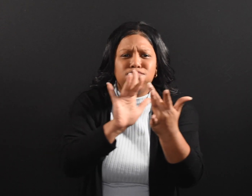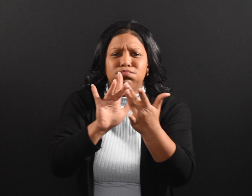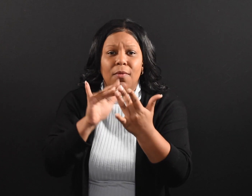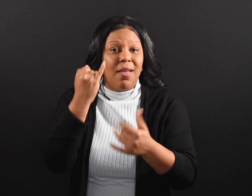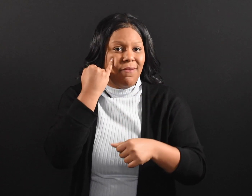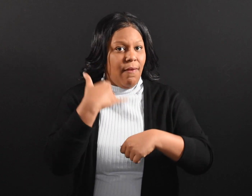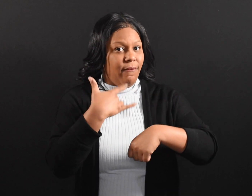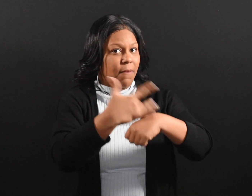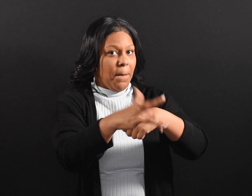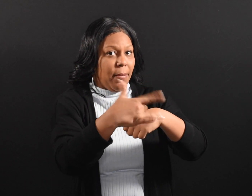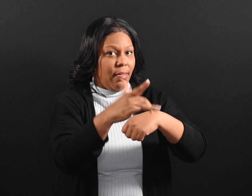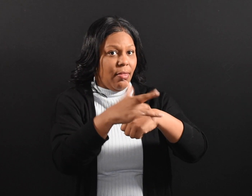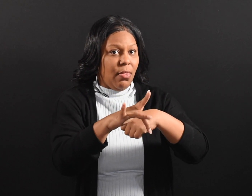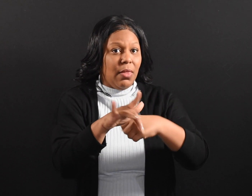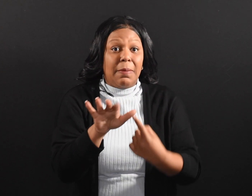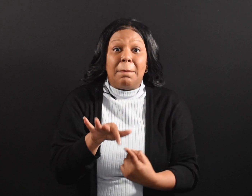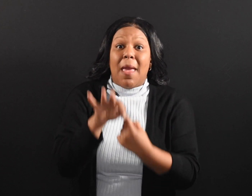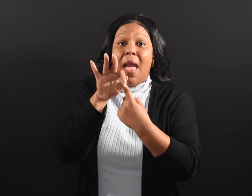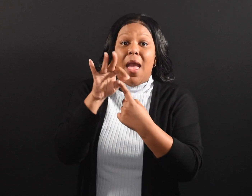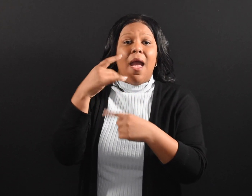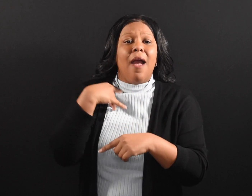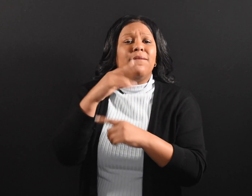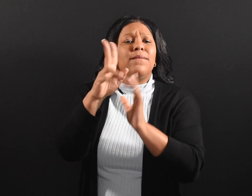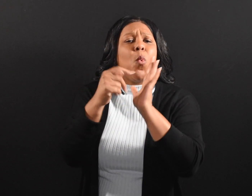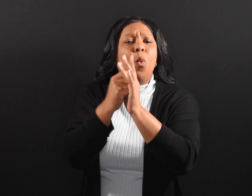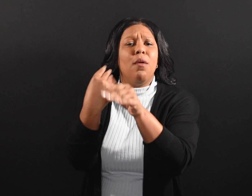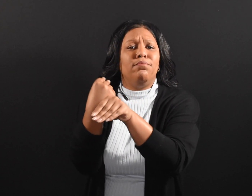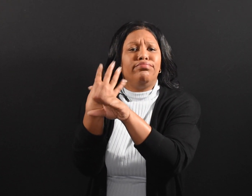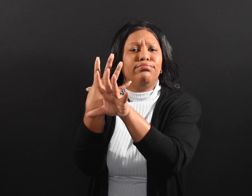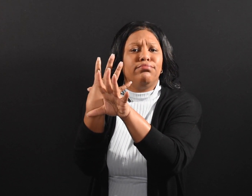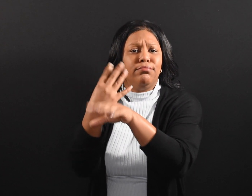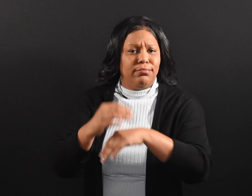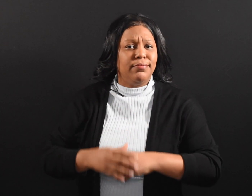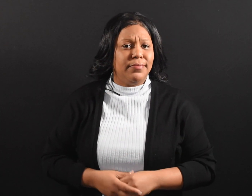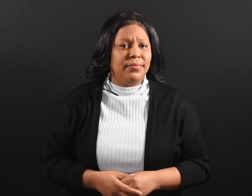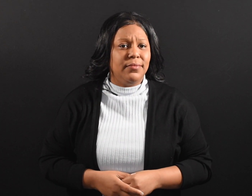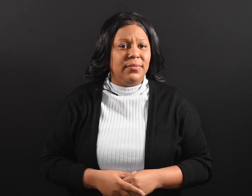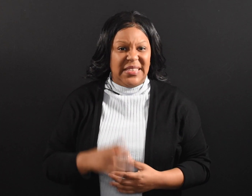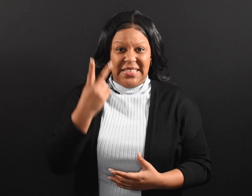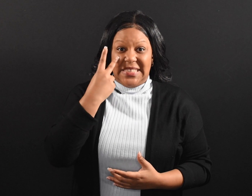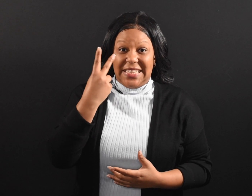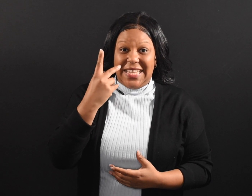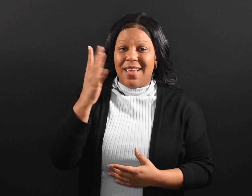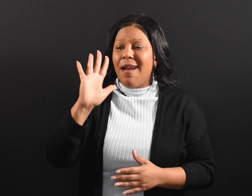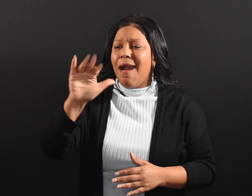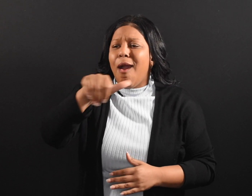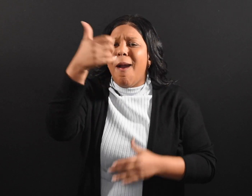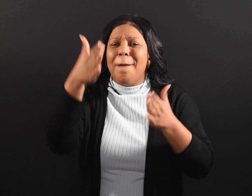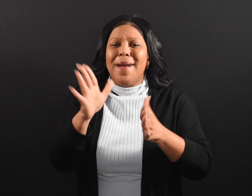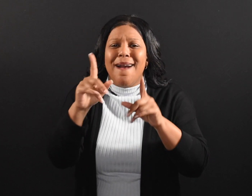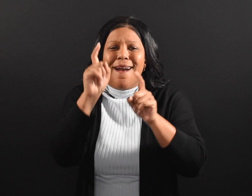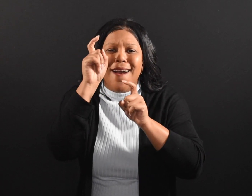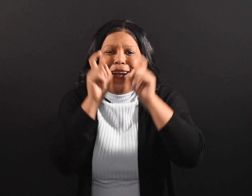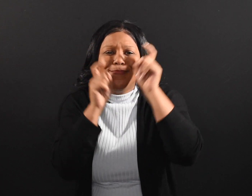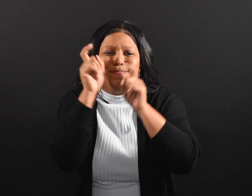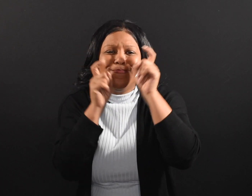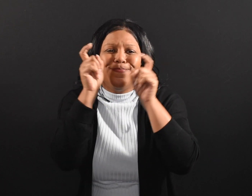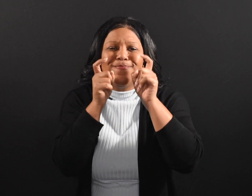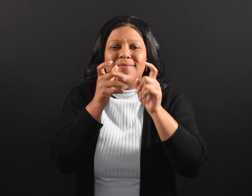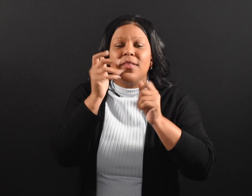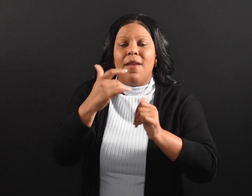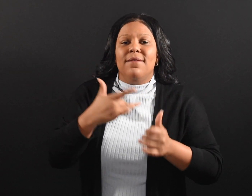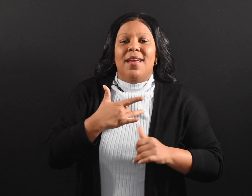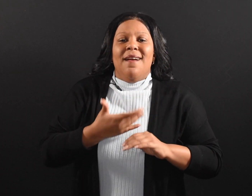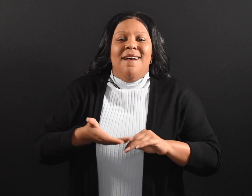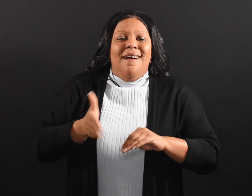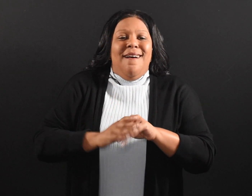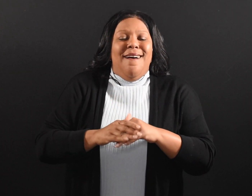especially video contact. Seeing someone’s facial expressions can help increase connection.